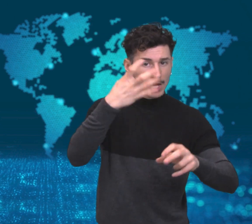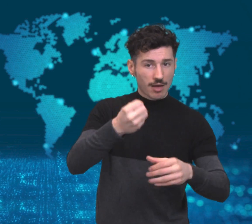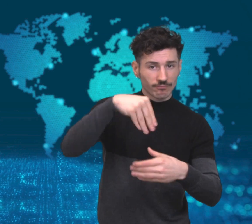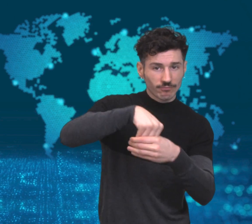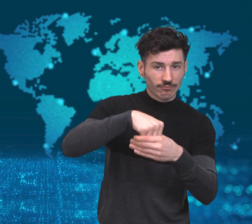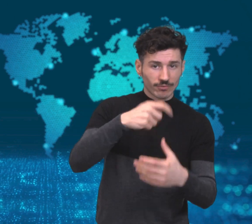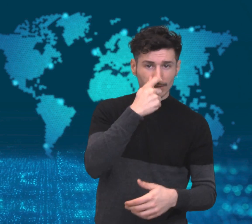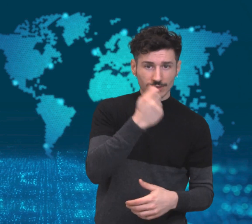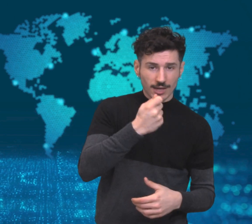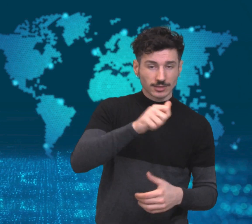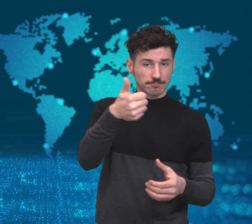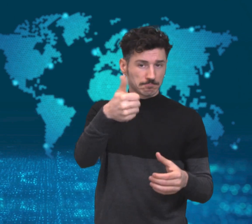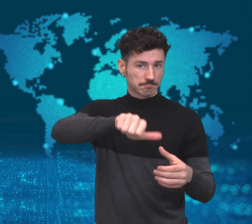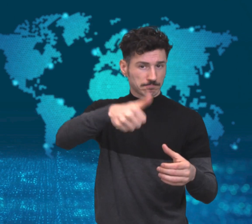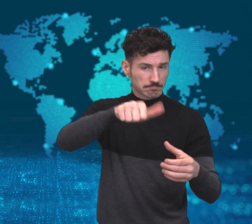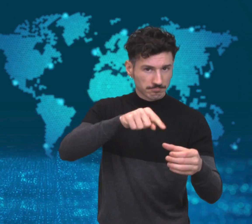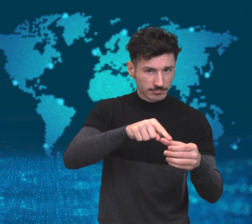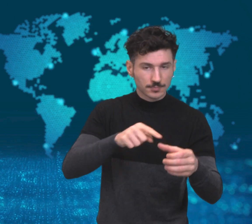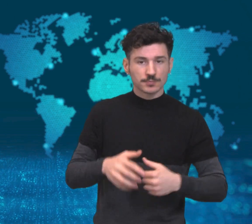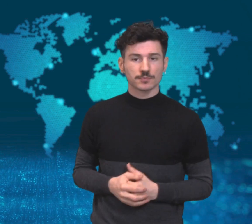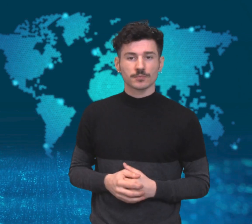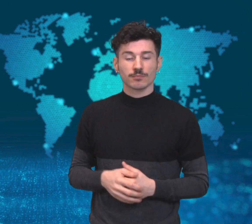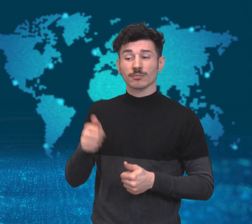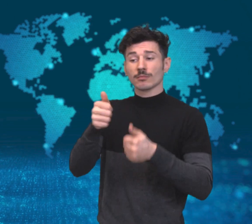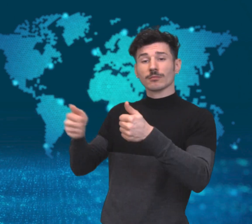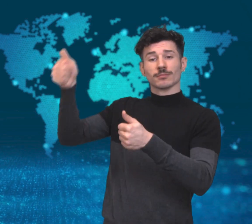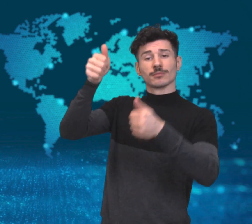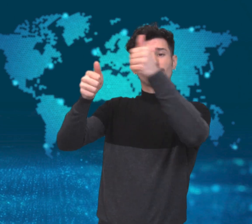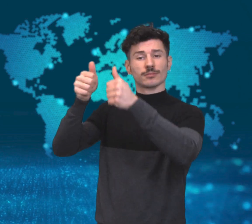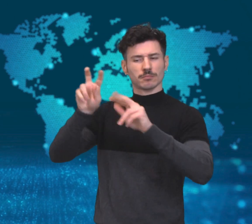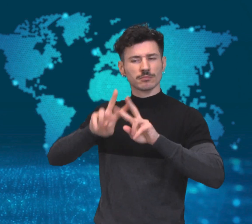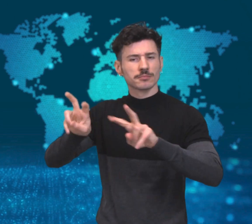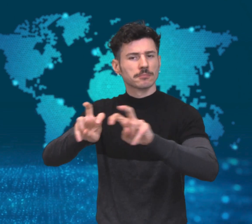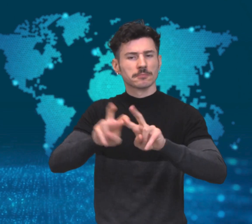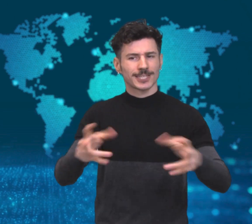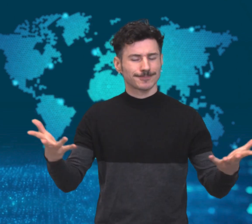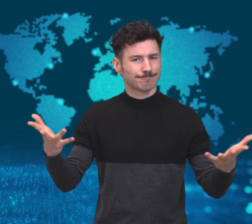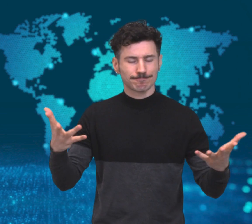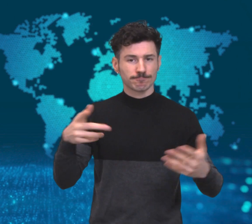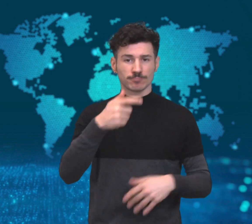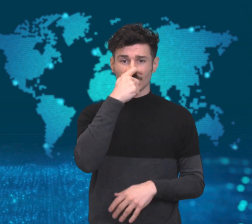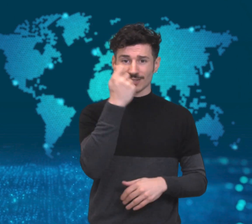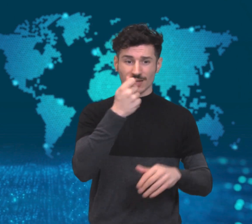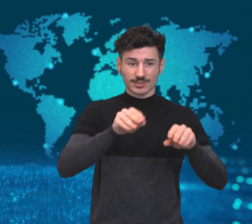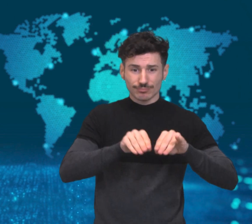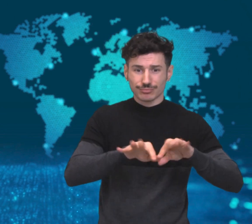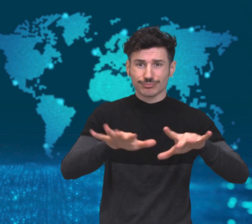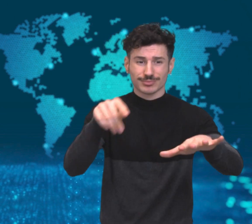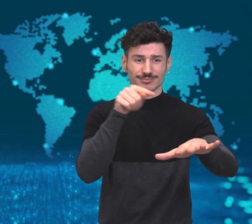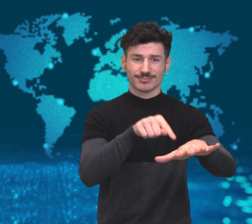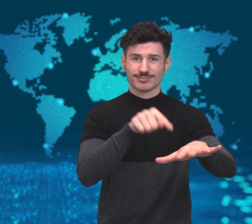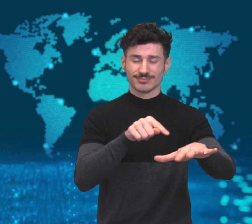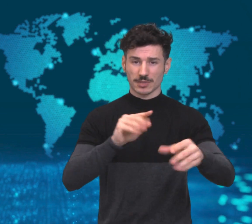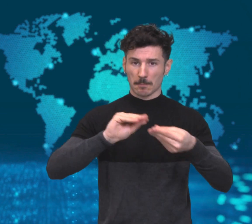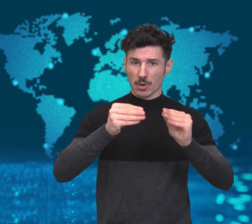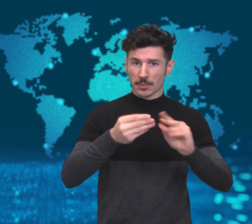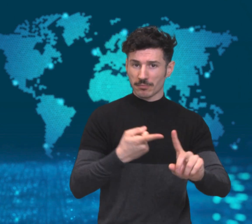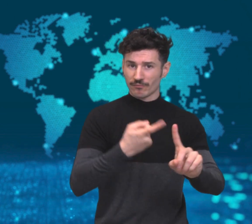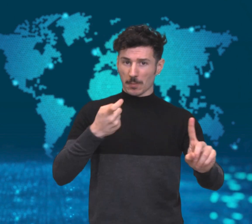area where the oil refineries are and they are waiting for the results.